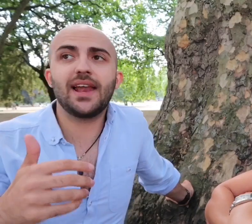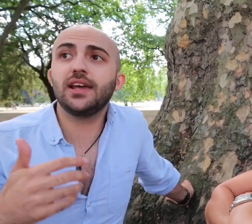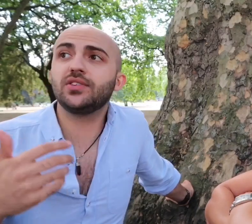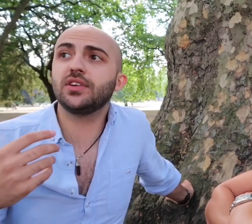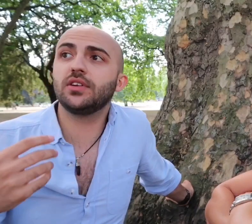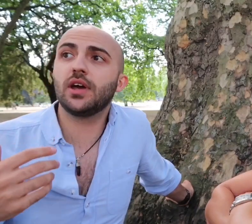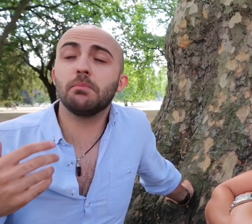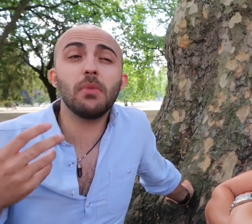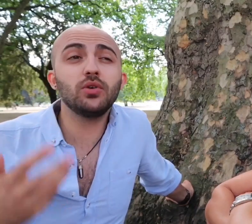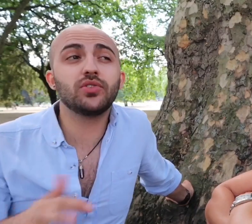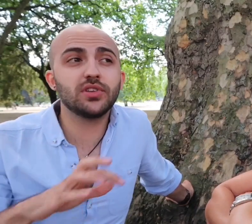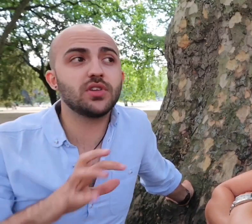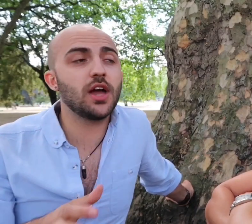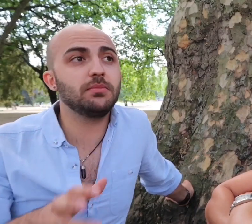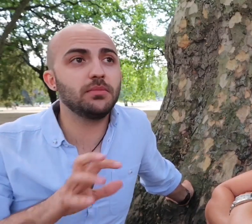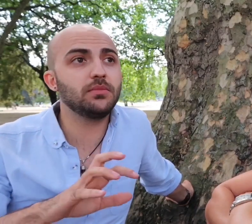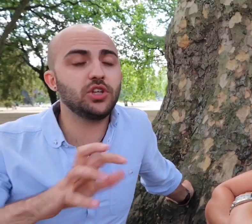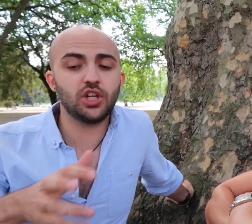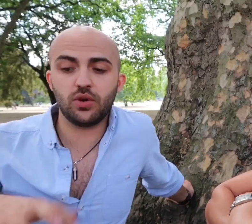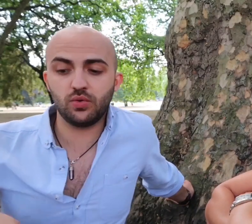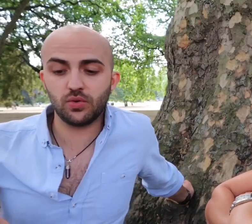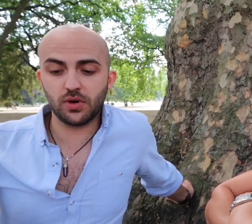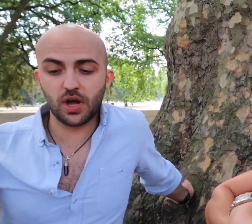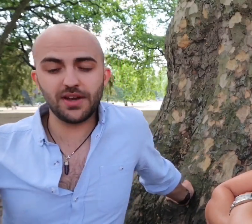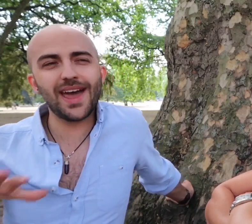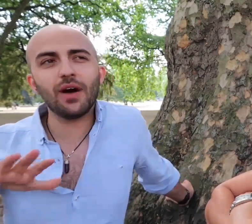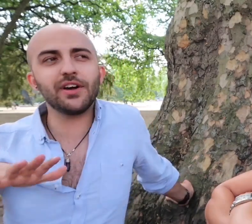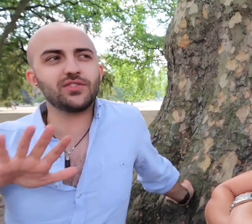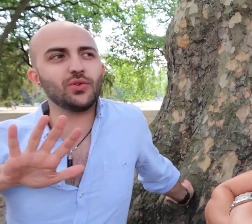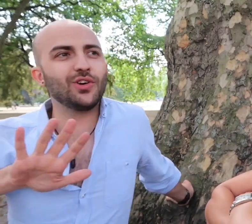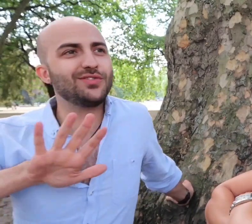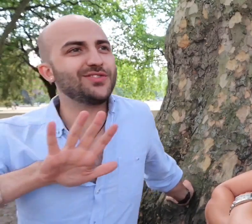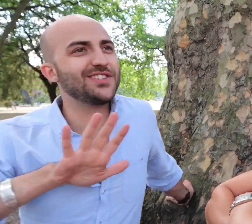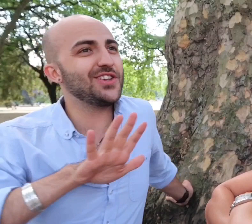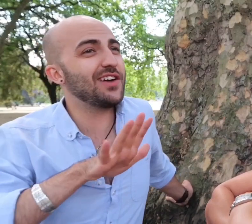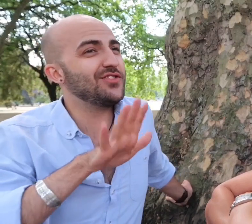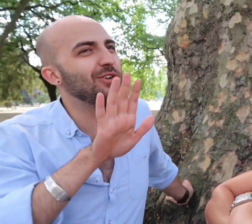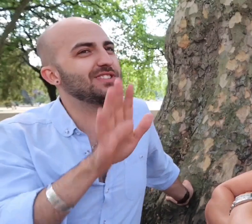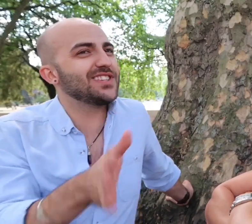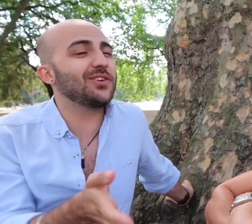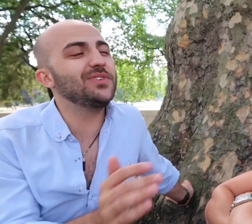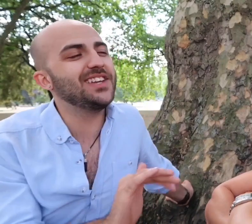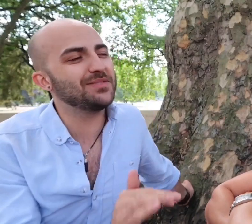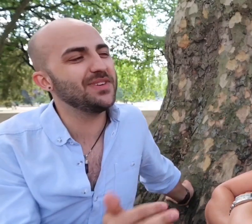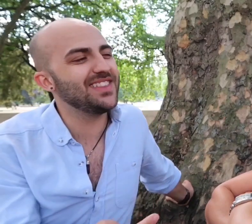place and most of the time you know, now I sort of, i've noticed I don't need to be